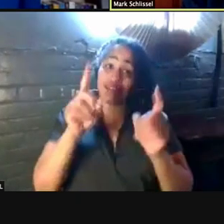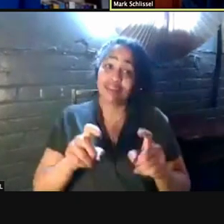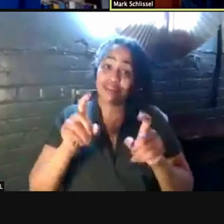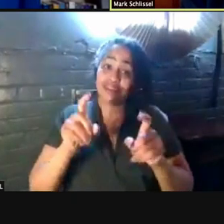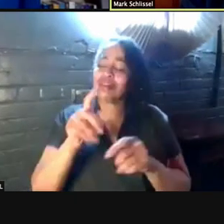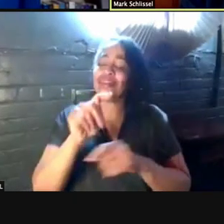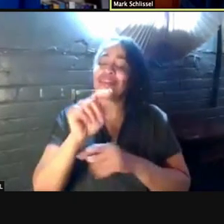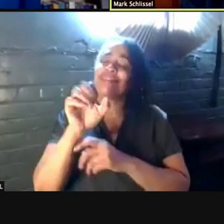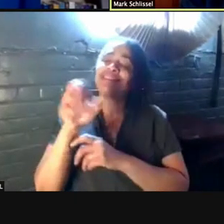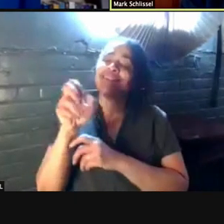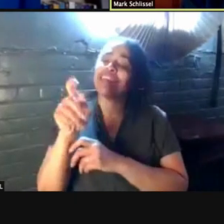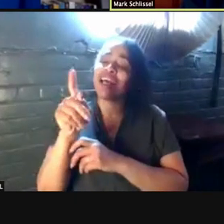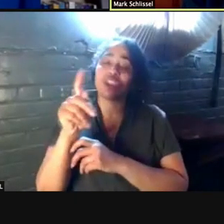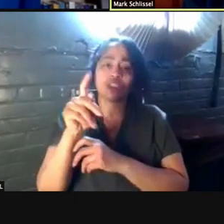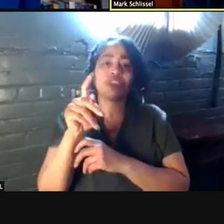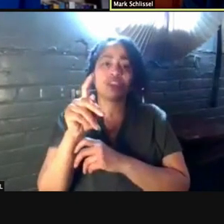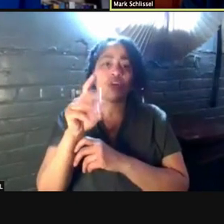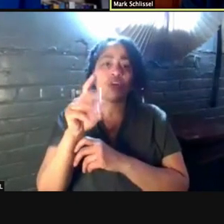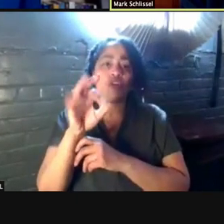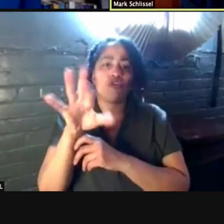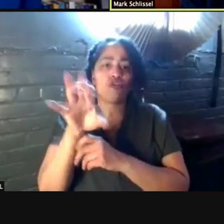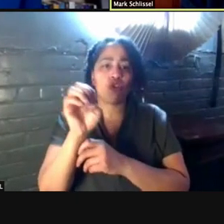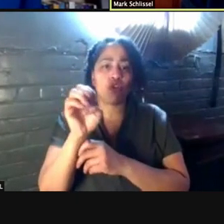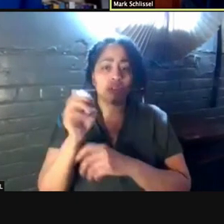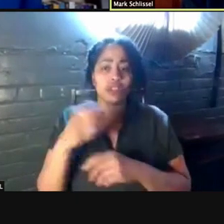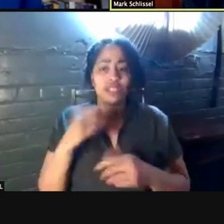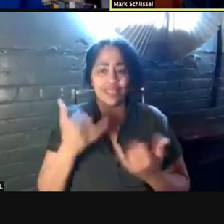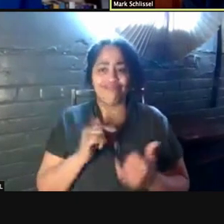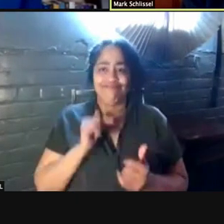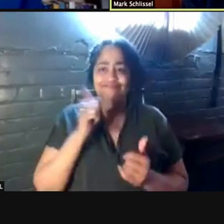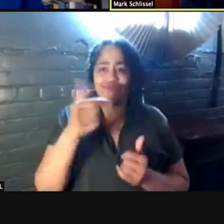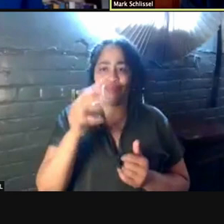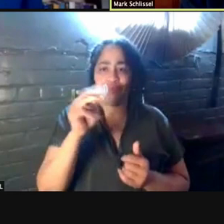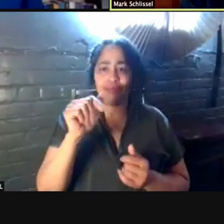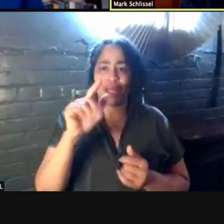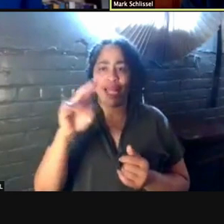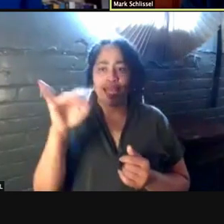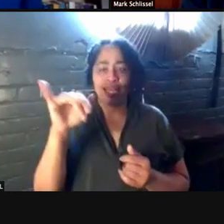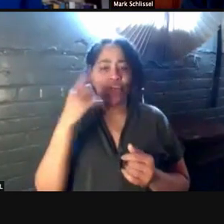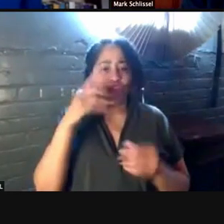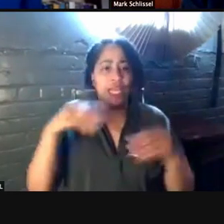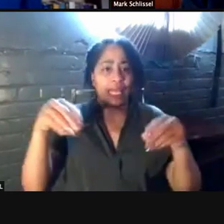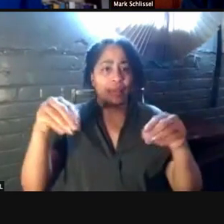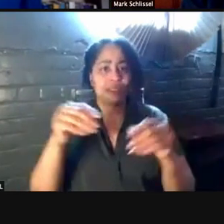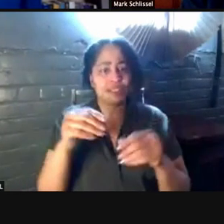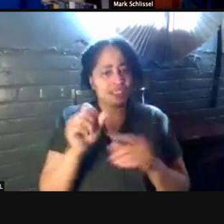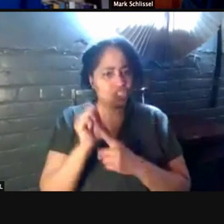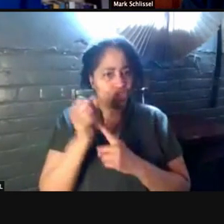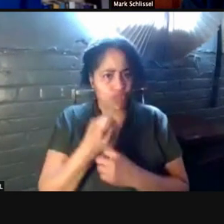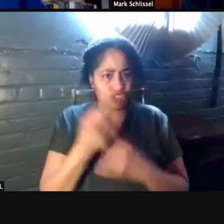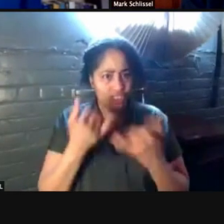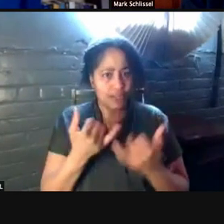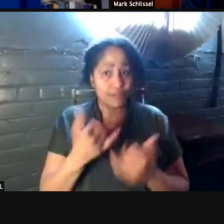Let me first turn over to Dr. Malani for an update on campus conditions. Dr. Preeti. [Preeti] Yeah, thank you.